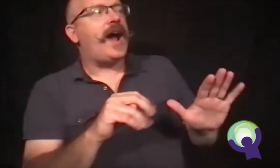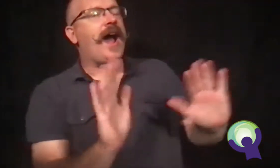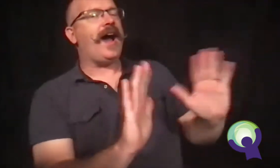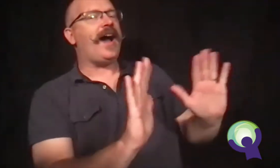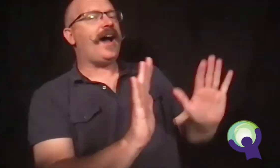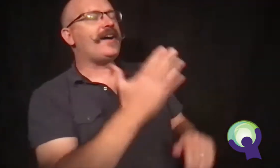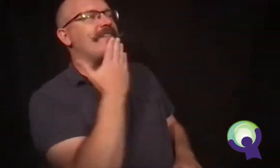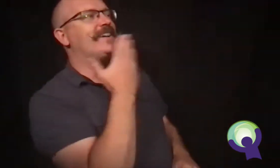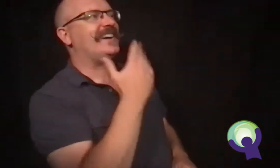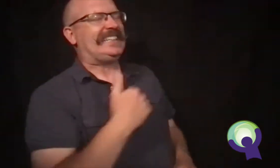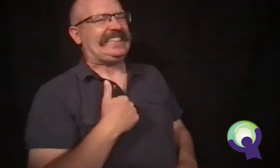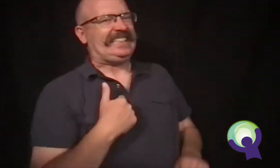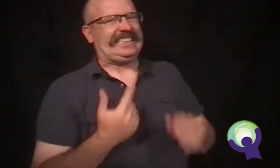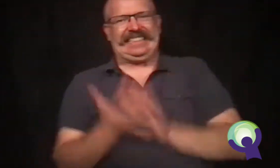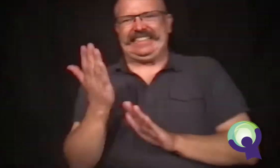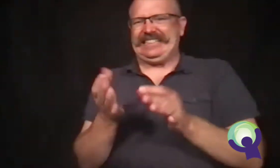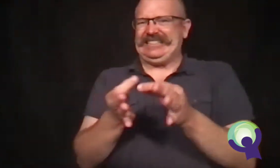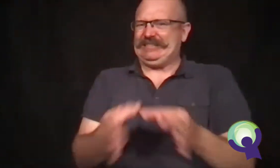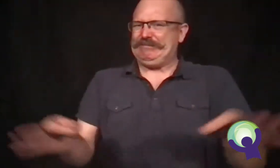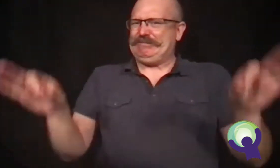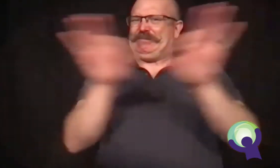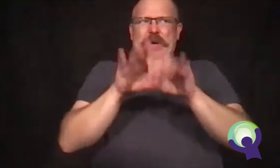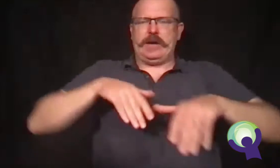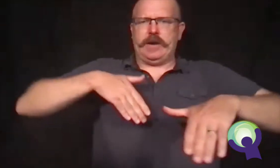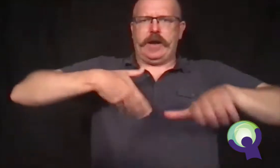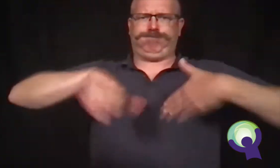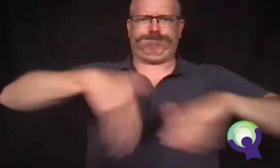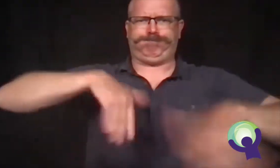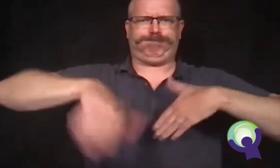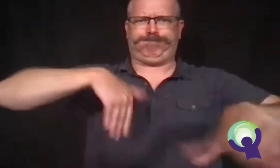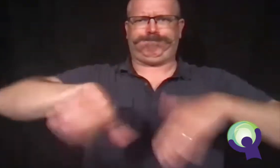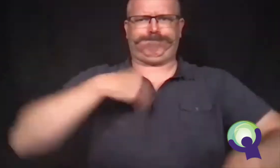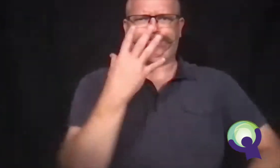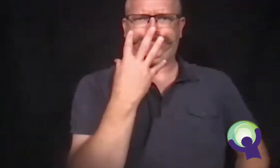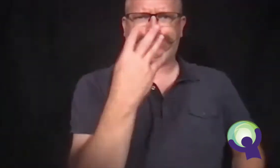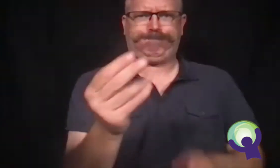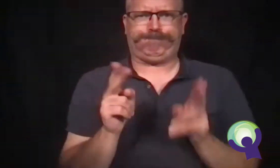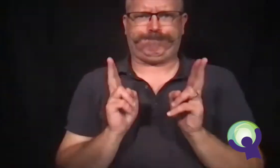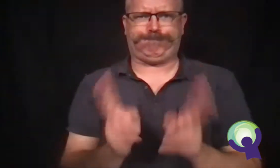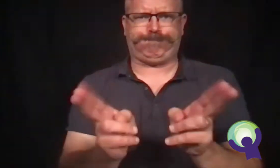"There you are. Just in time for a donut." "Morning, Mr.Douglas," said Ron.